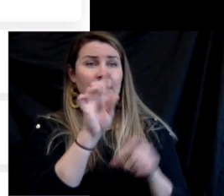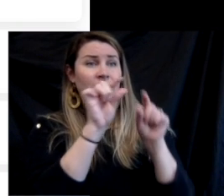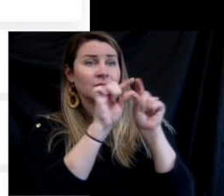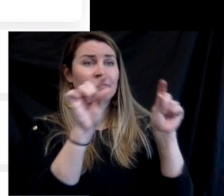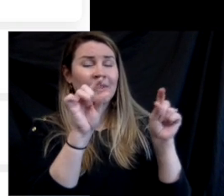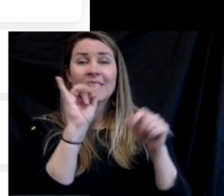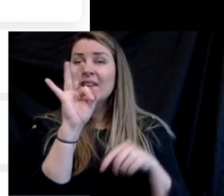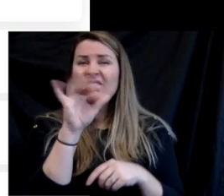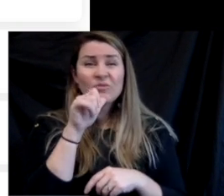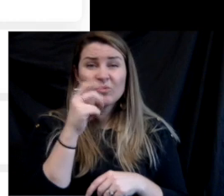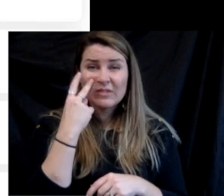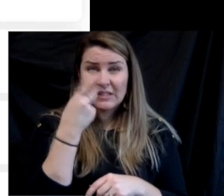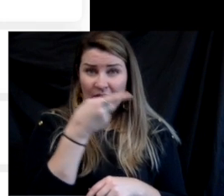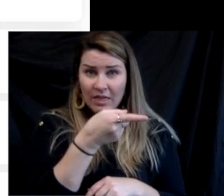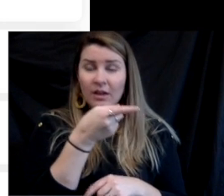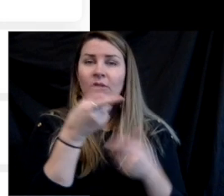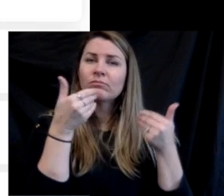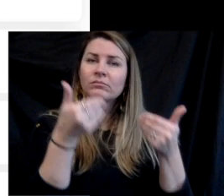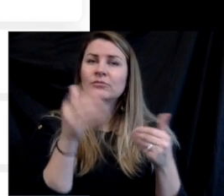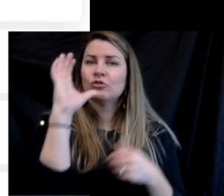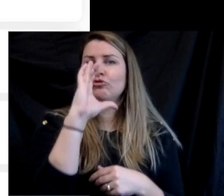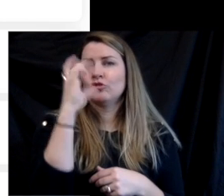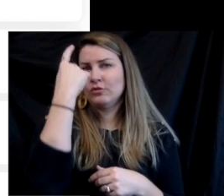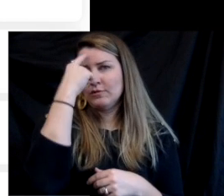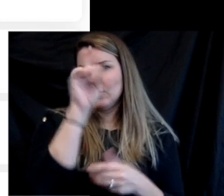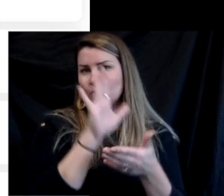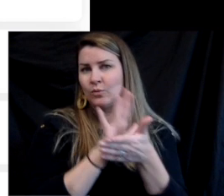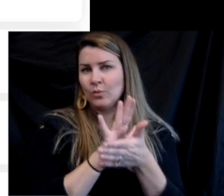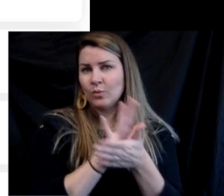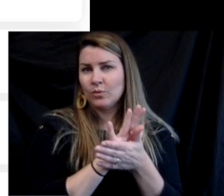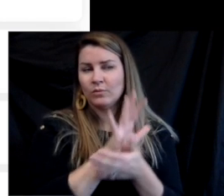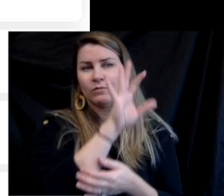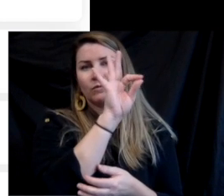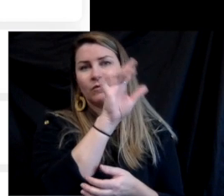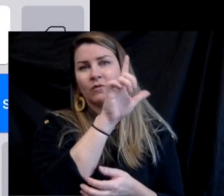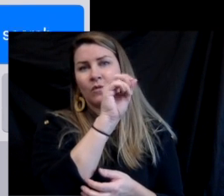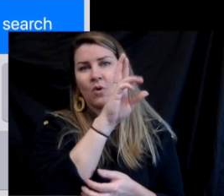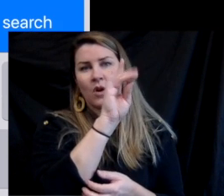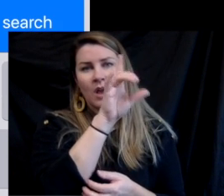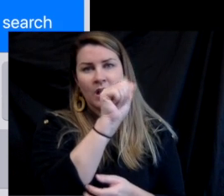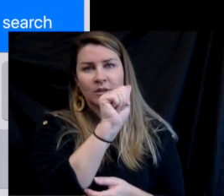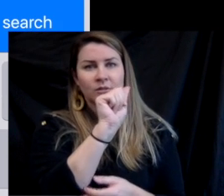for the Deaf and the Blind already up at the very top. If you don't see it simply search for it